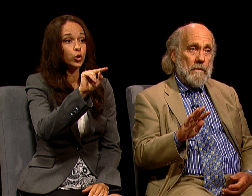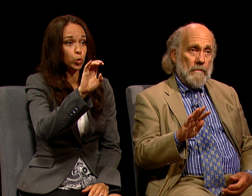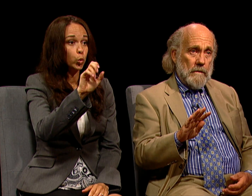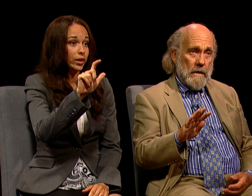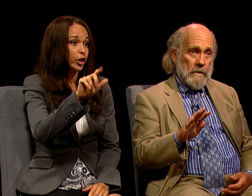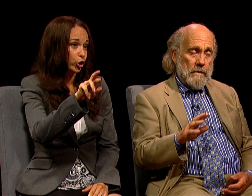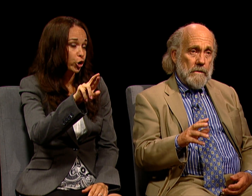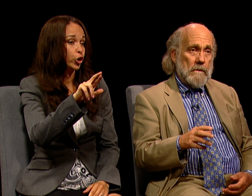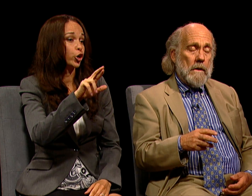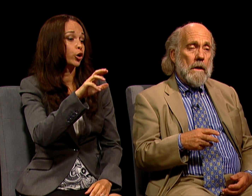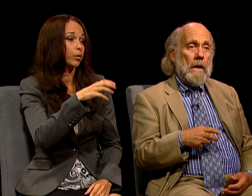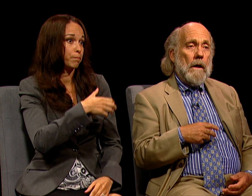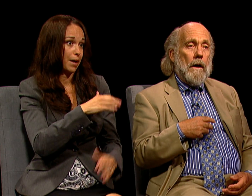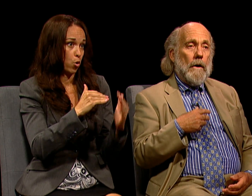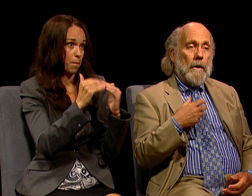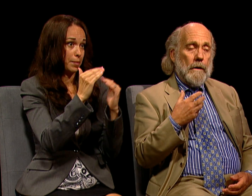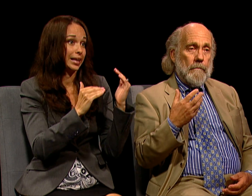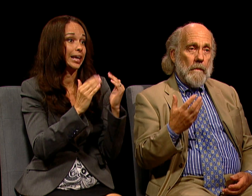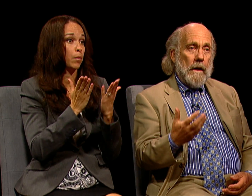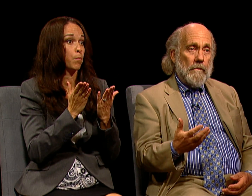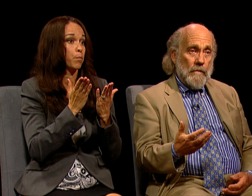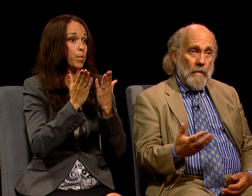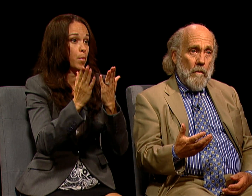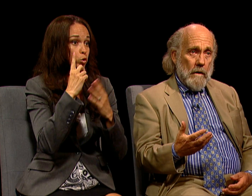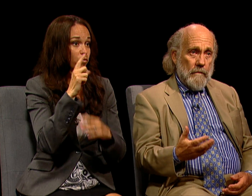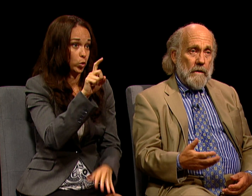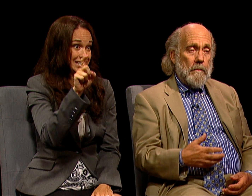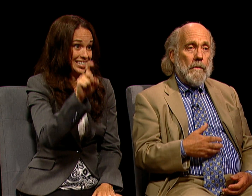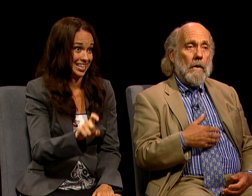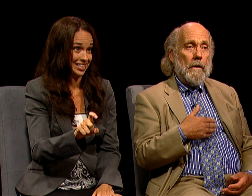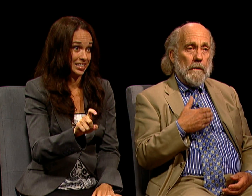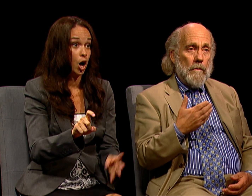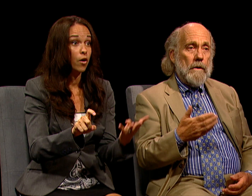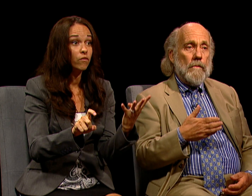FOR TEXAS AND FOUR OF THEM ARE GOING THROUGH